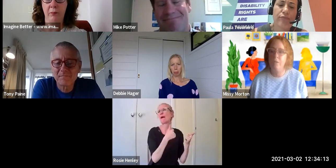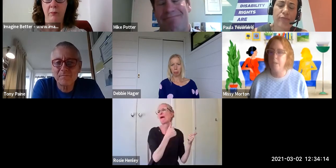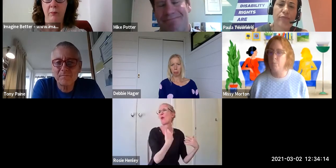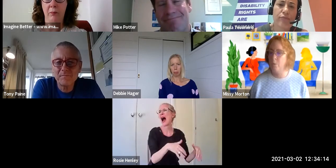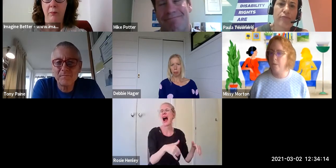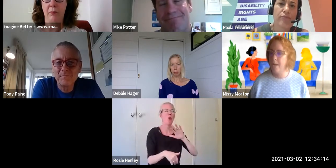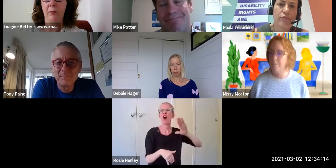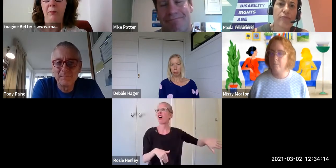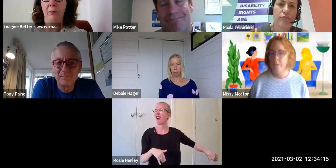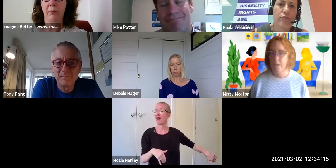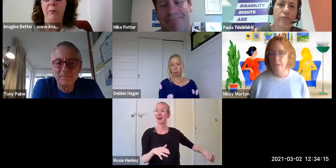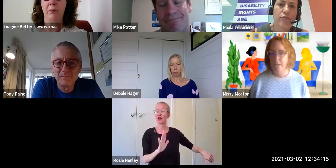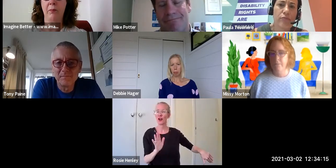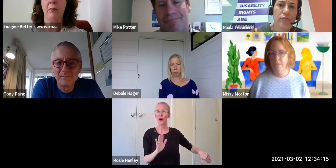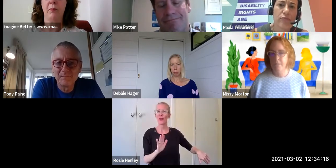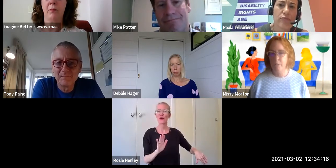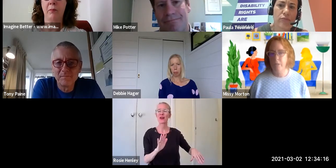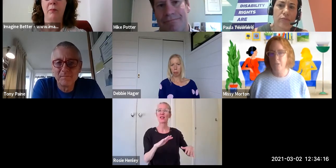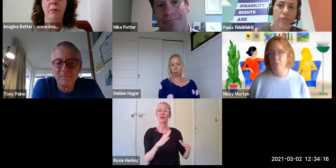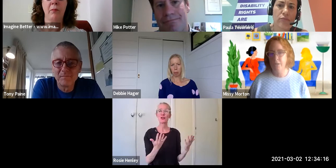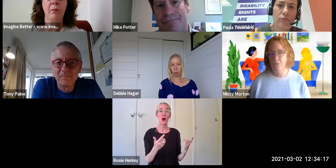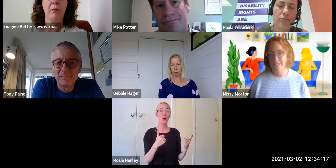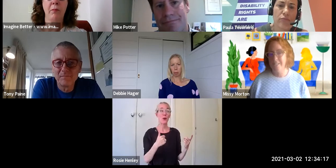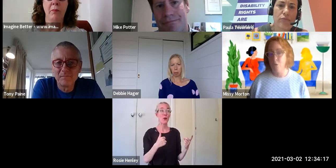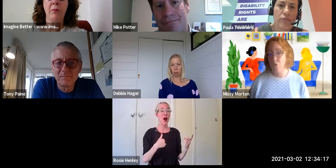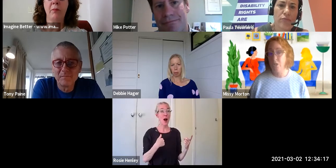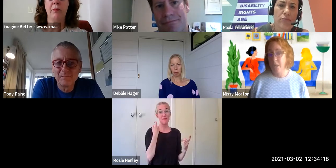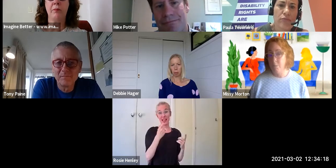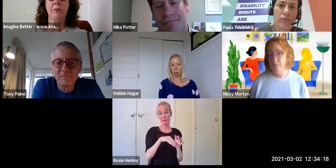example the Disability Justice Culture Club.